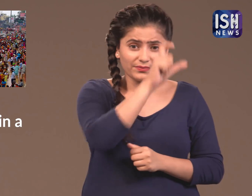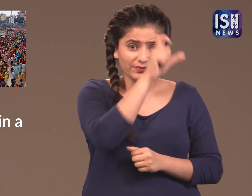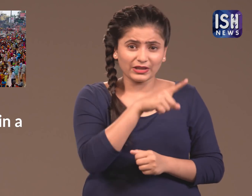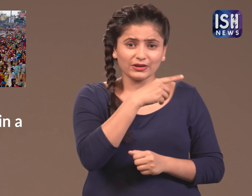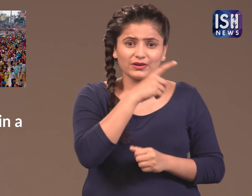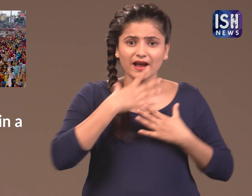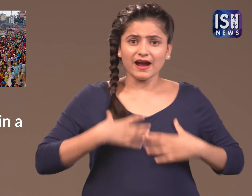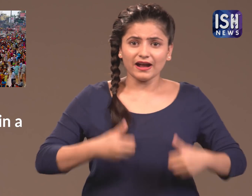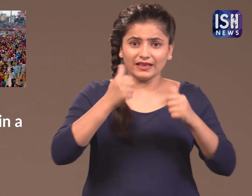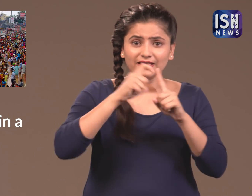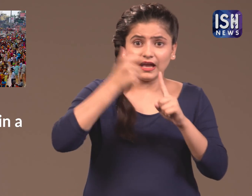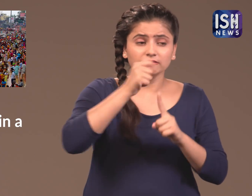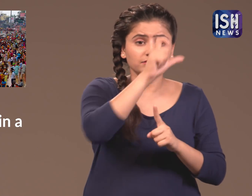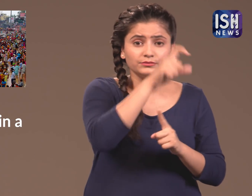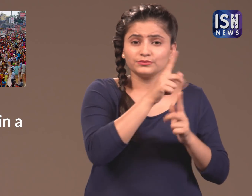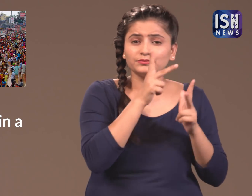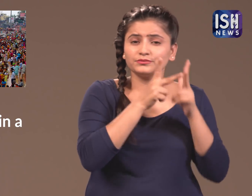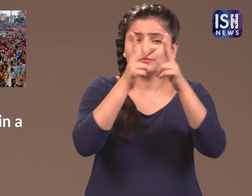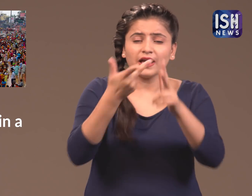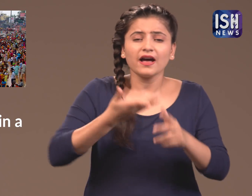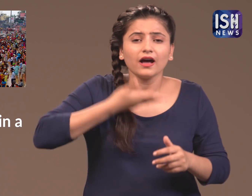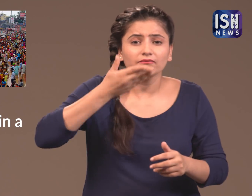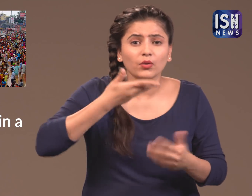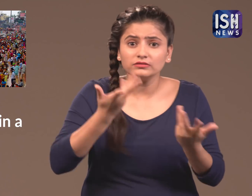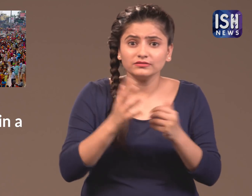The Director General of Health advised that,